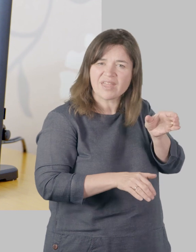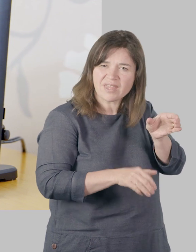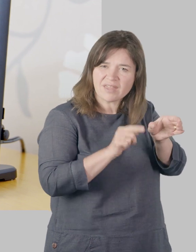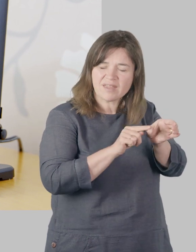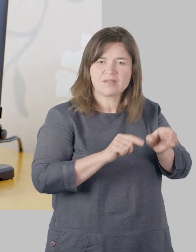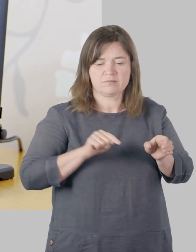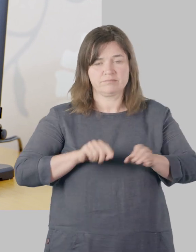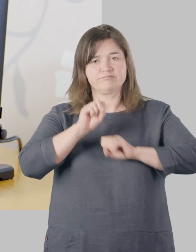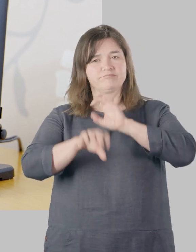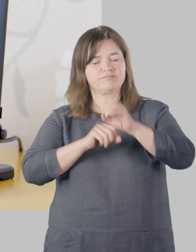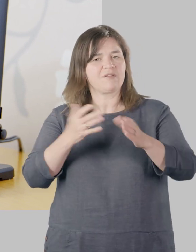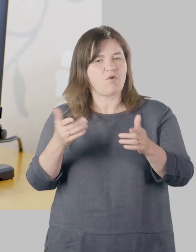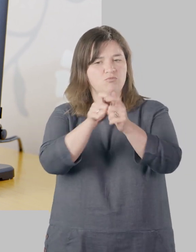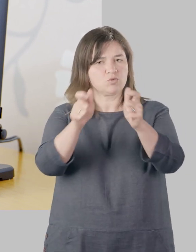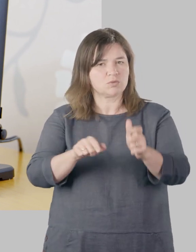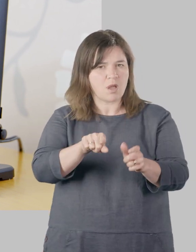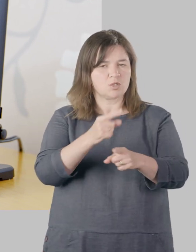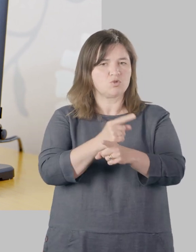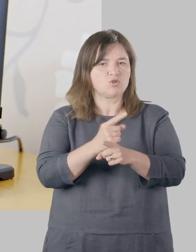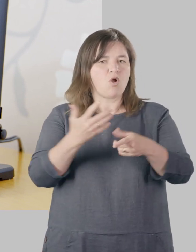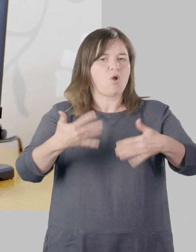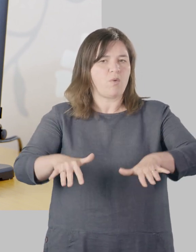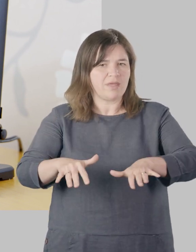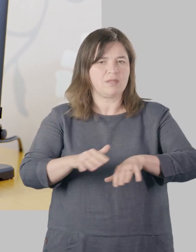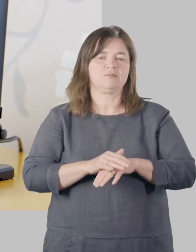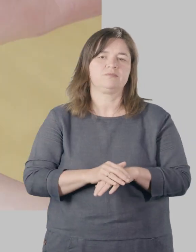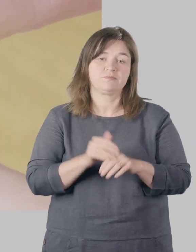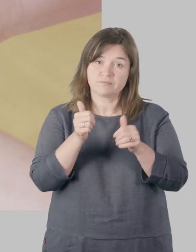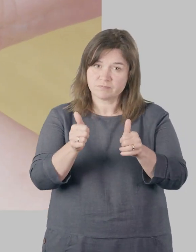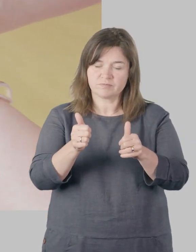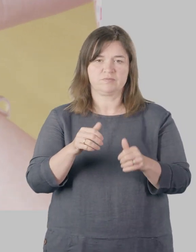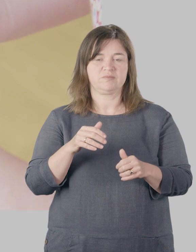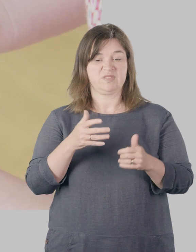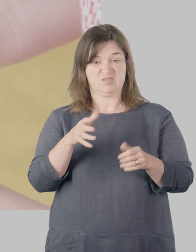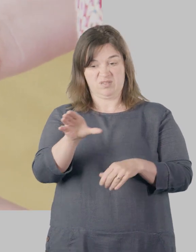This video applies for only TalkTalk Routers.